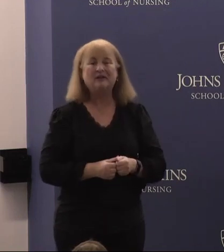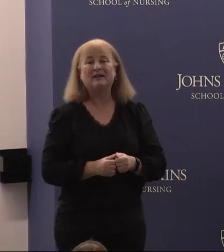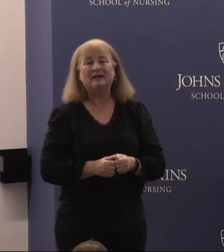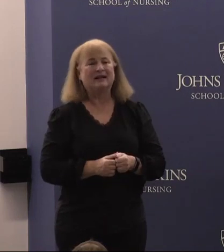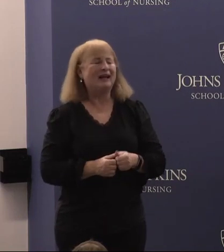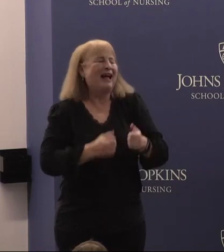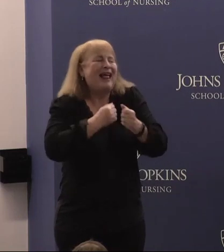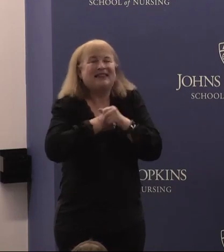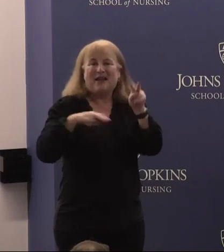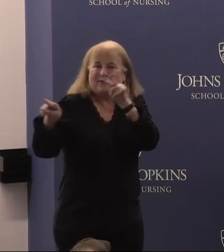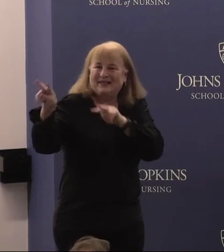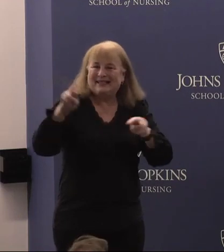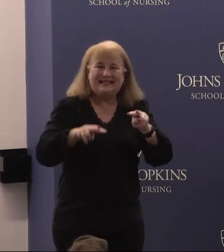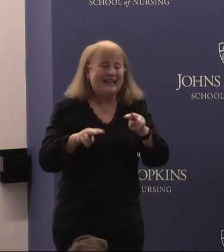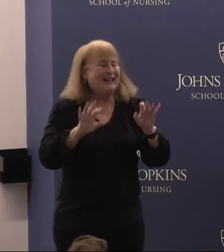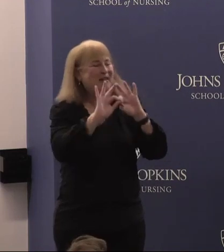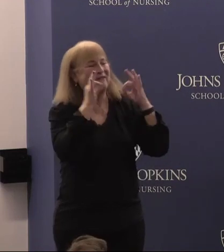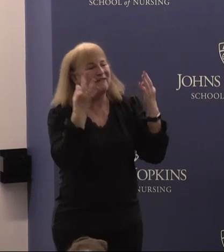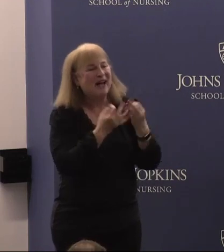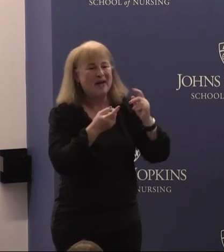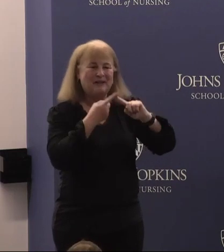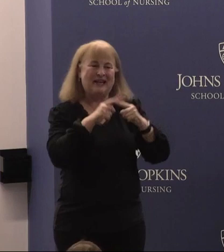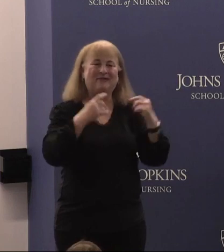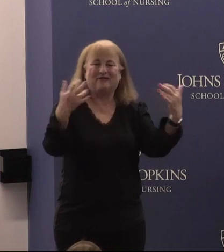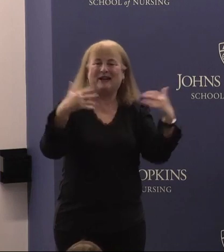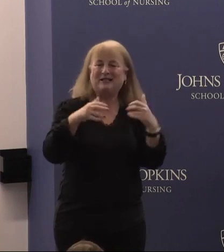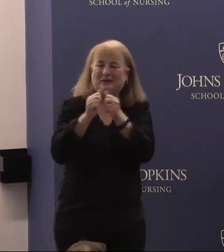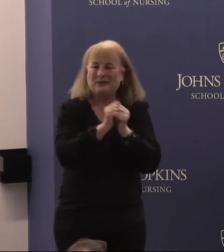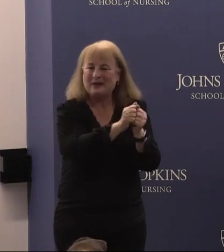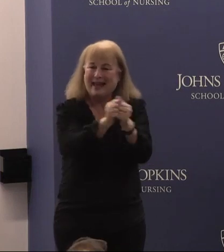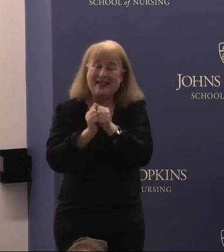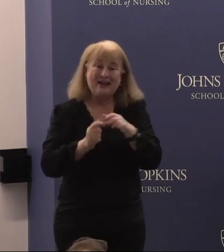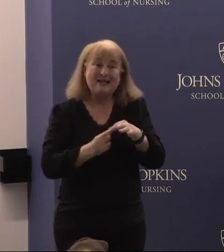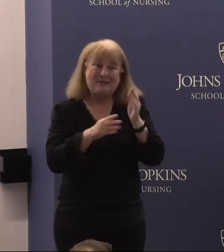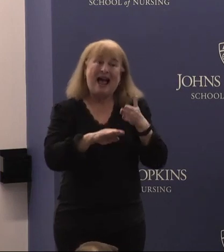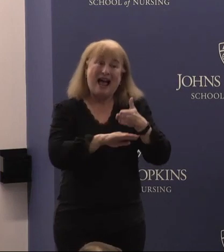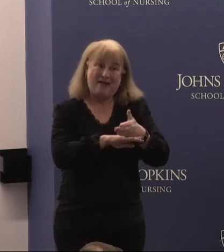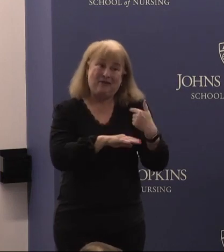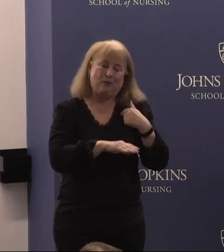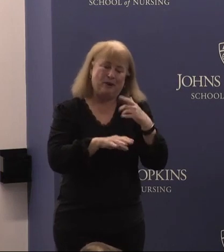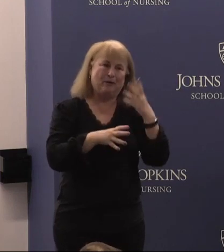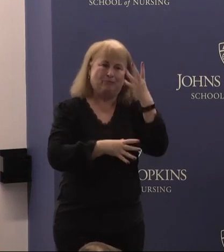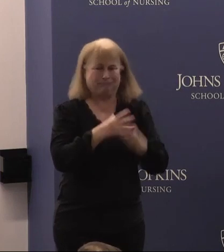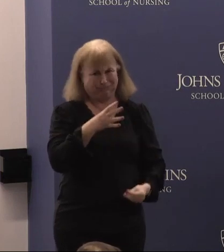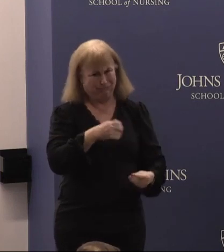love seeing all this family and friends together, especially after we were gone for so long during